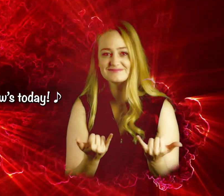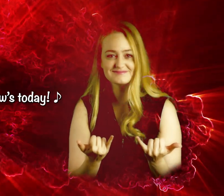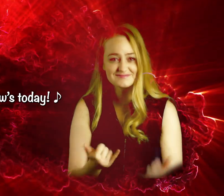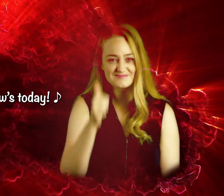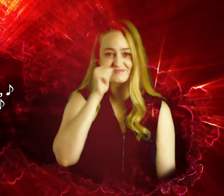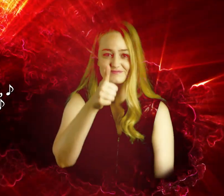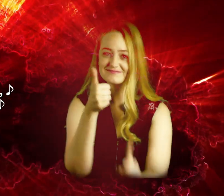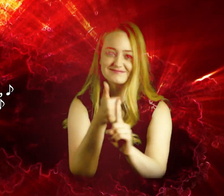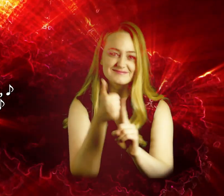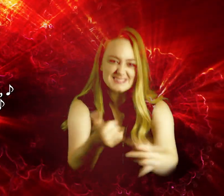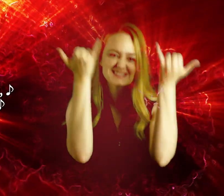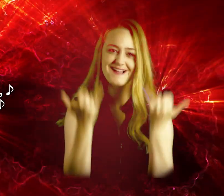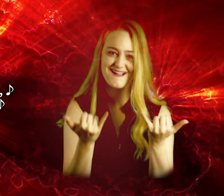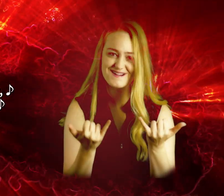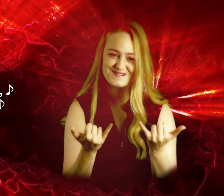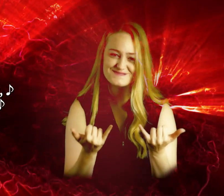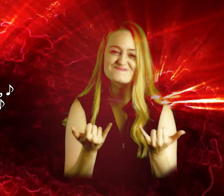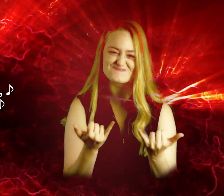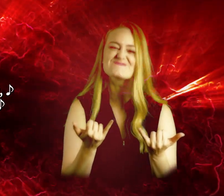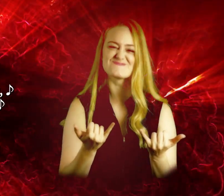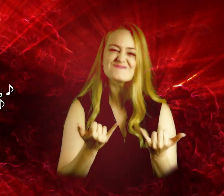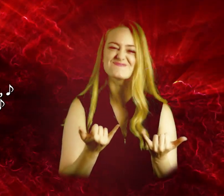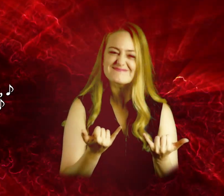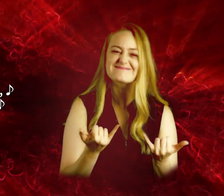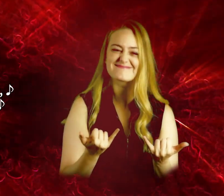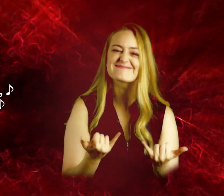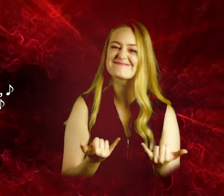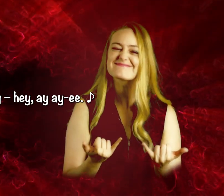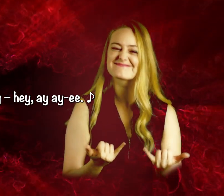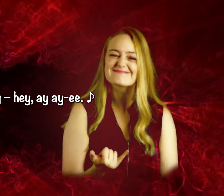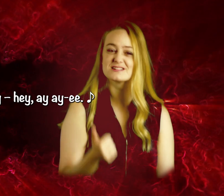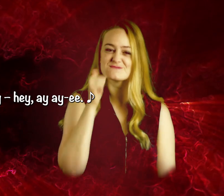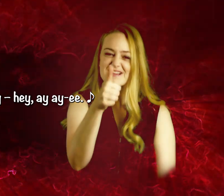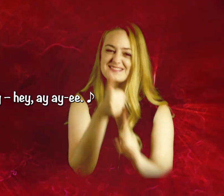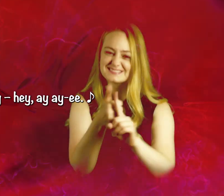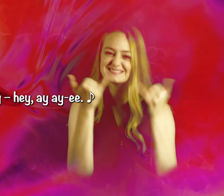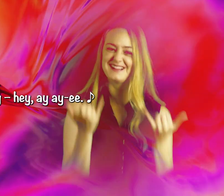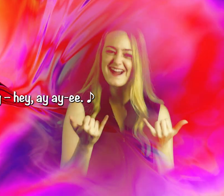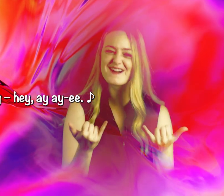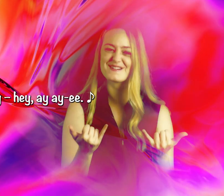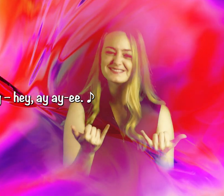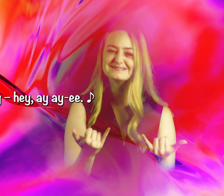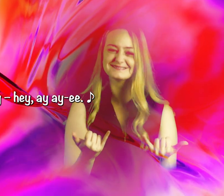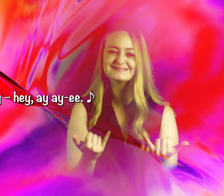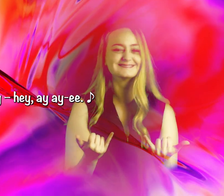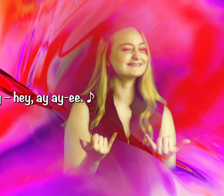Tomorrow’s today, yay-ay-ay-yeah. Tomorrow’s Today – hey, ay ay-ee.